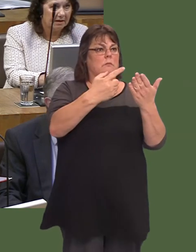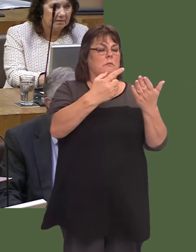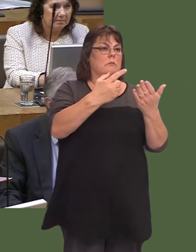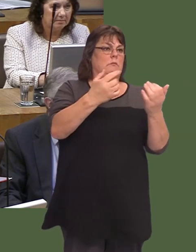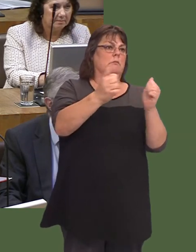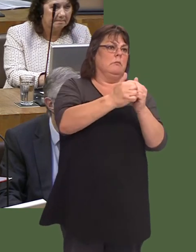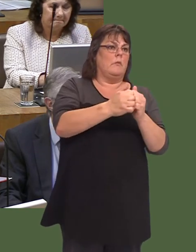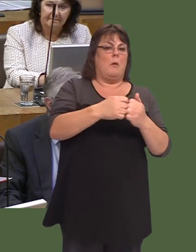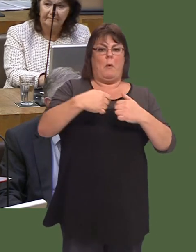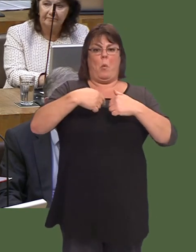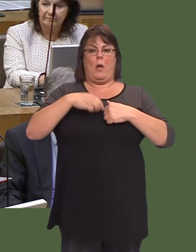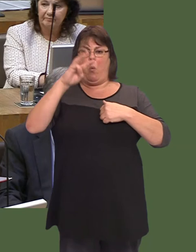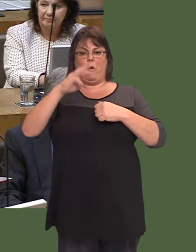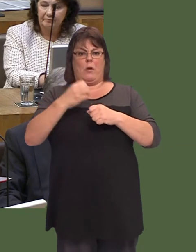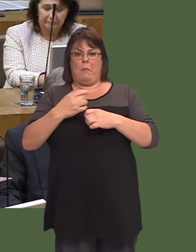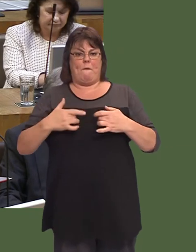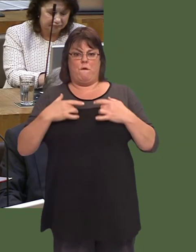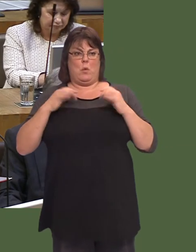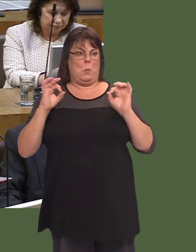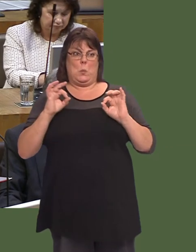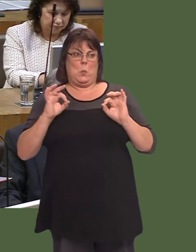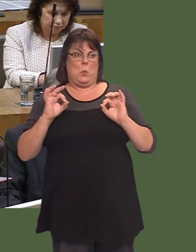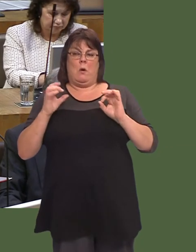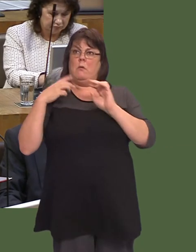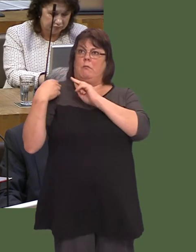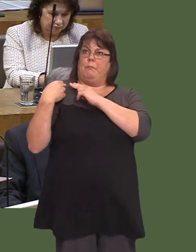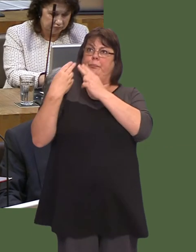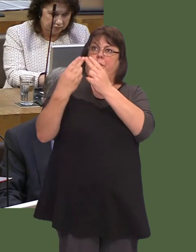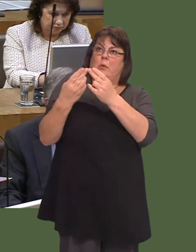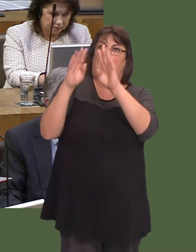wedi rhoiír argymhellion ac mae nawr yn nwyloír bwrdd iechyd.